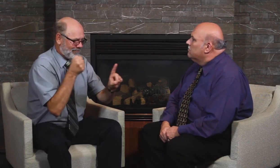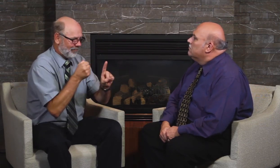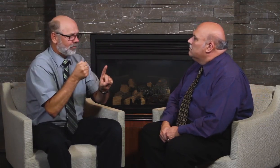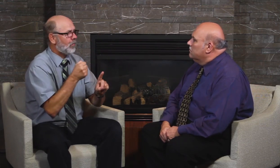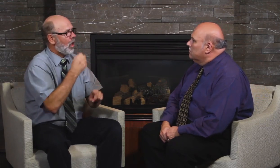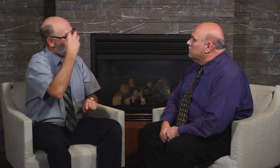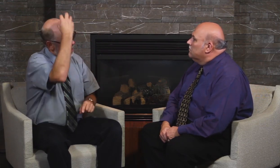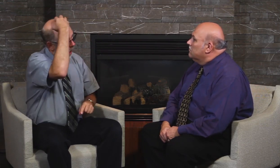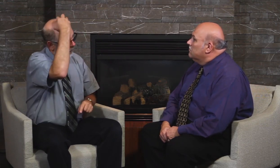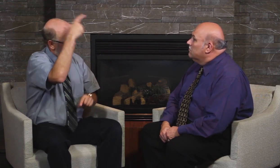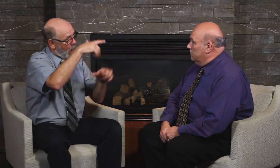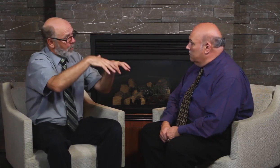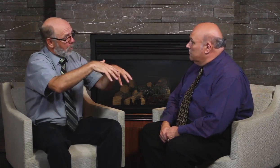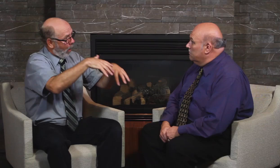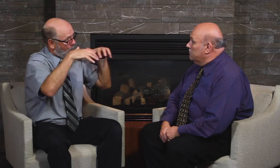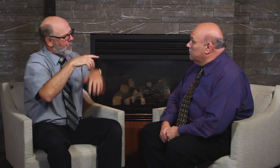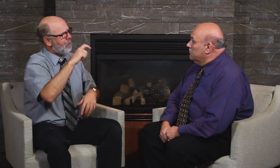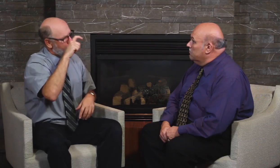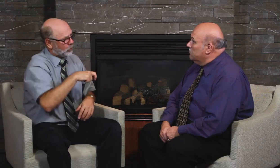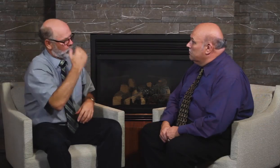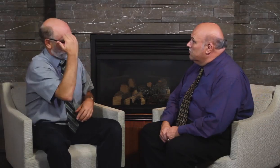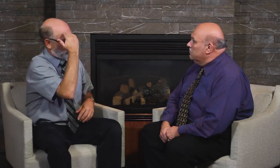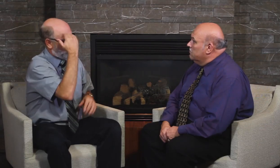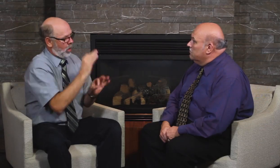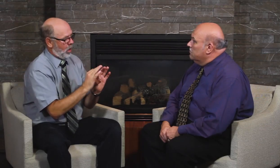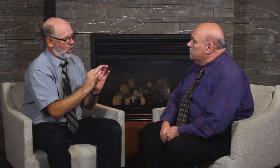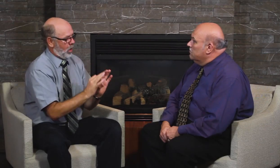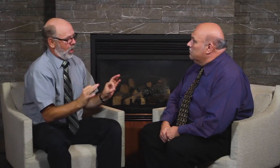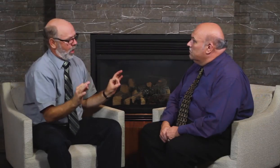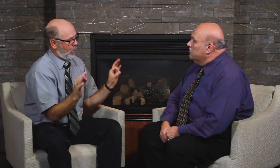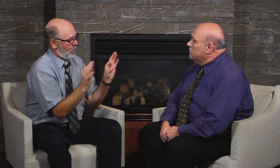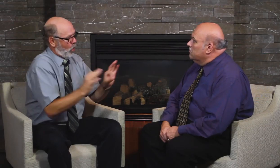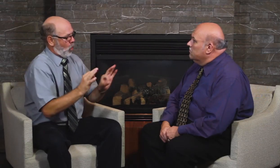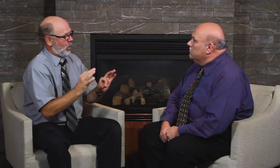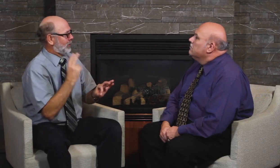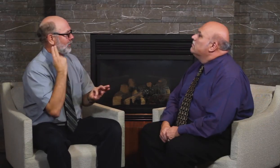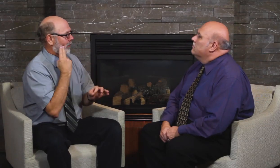need of Deaf Schools all over the world.